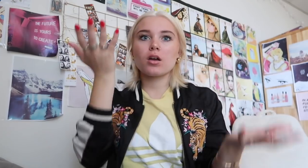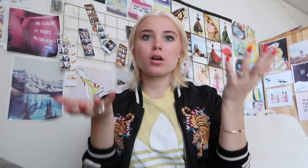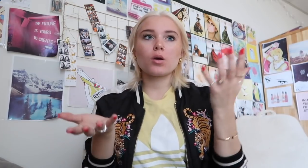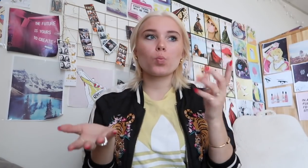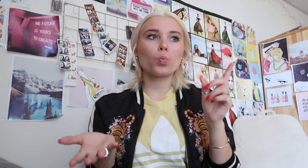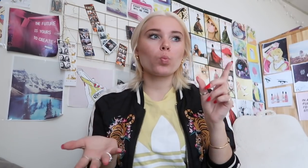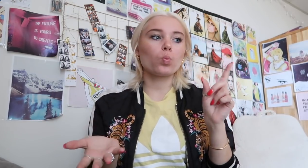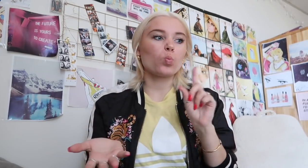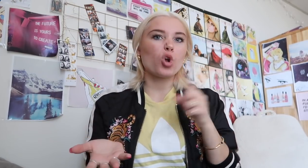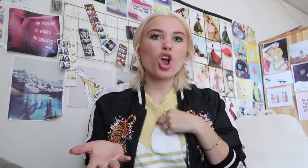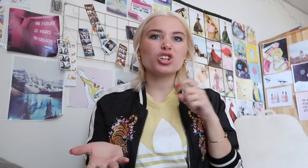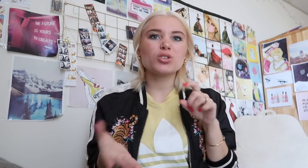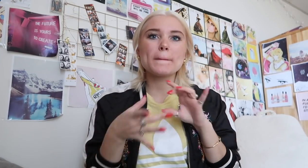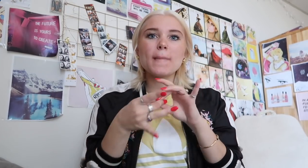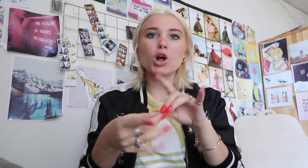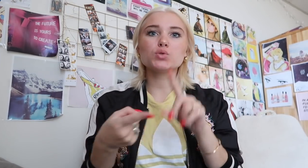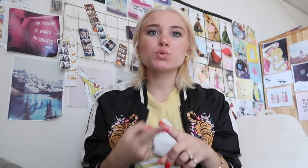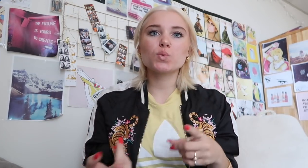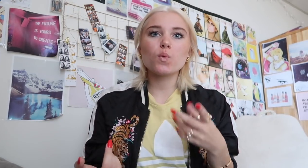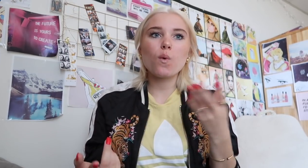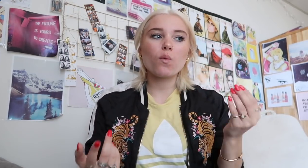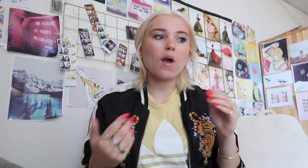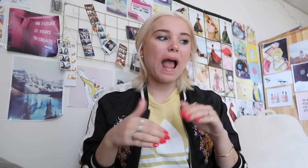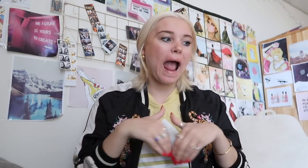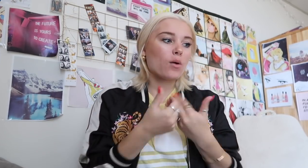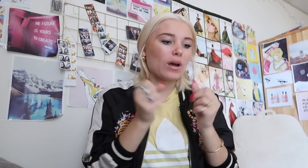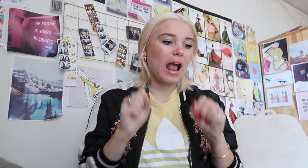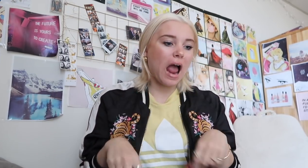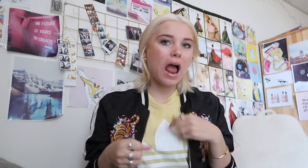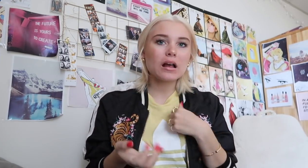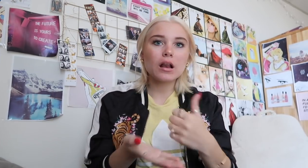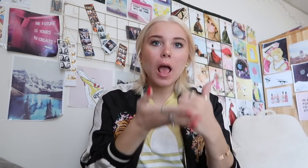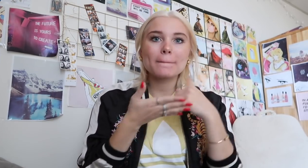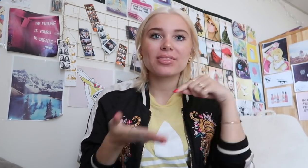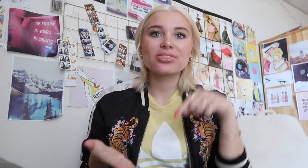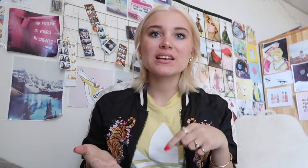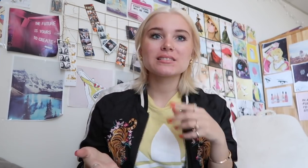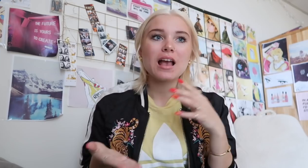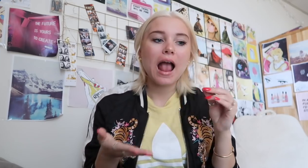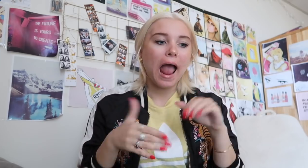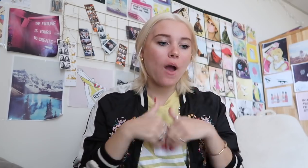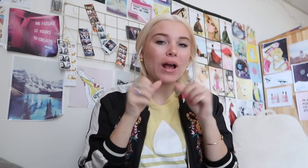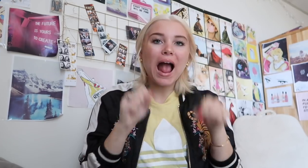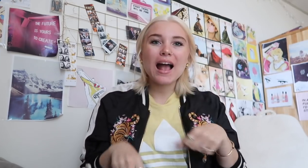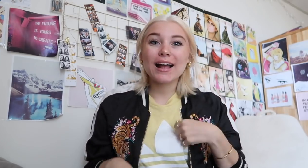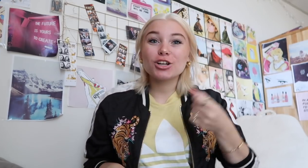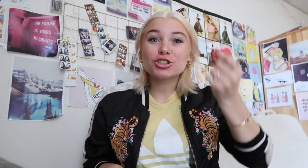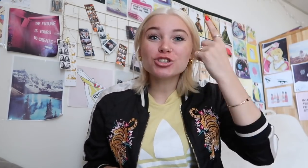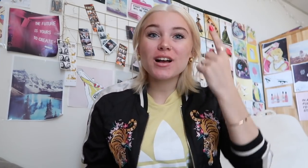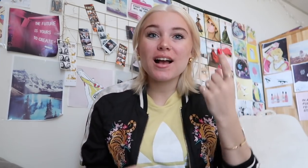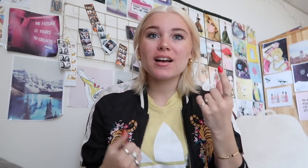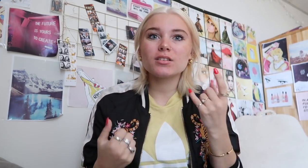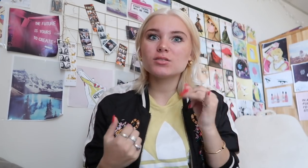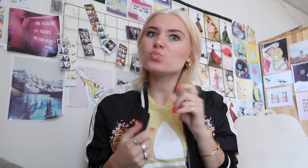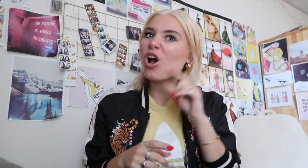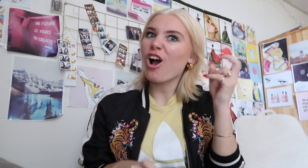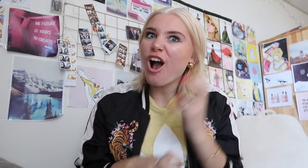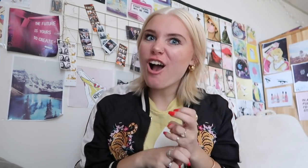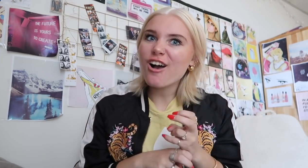like where should I be belong to? how can I help this? how can I understand this? so yeah, ever since I am still struggling with this